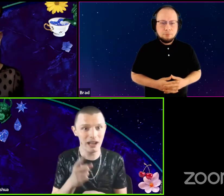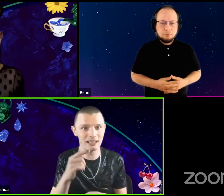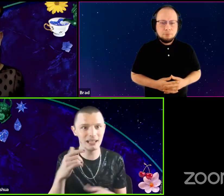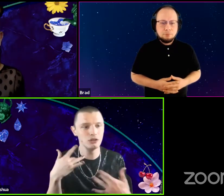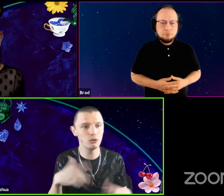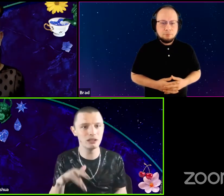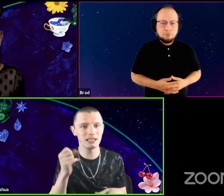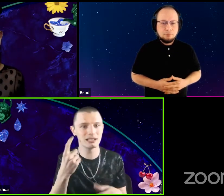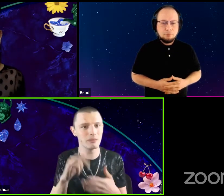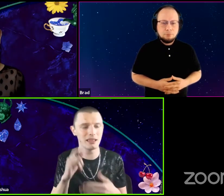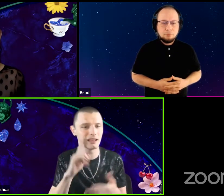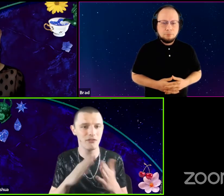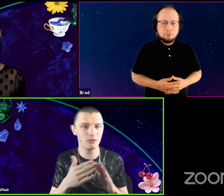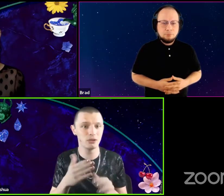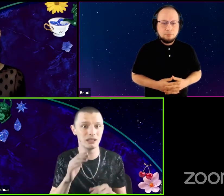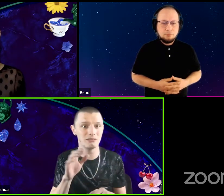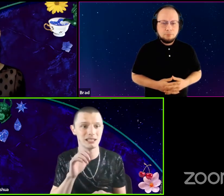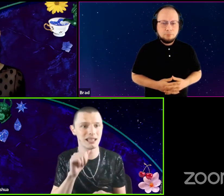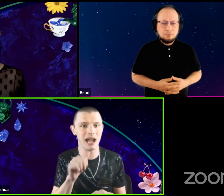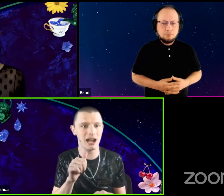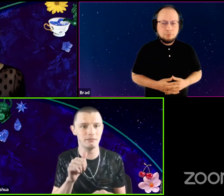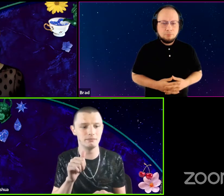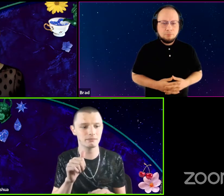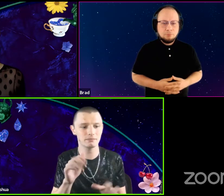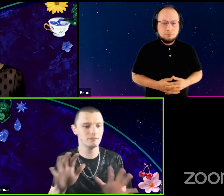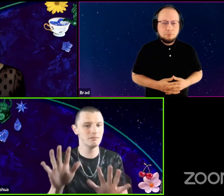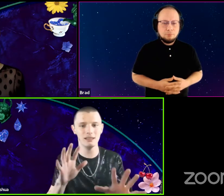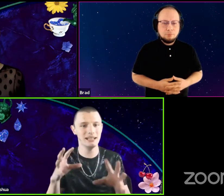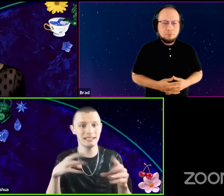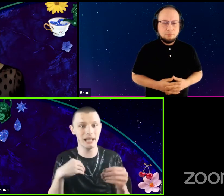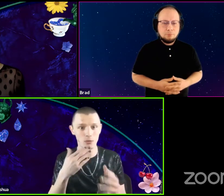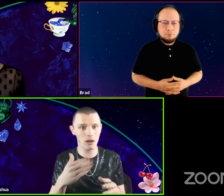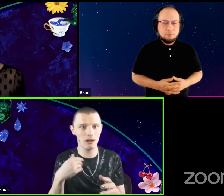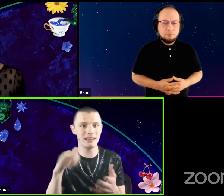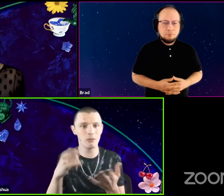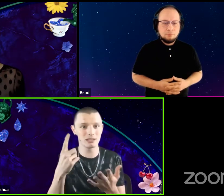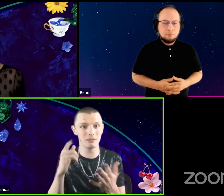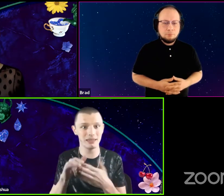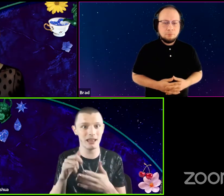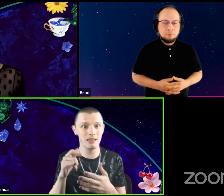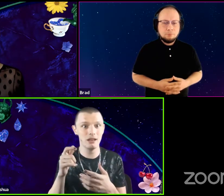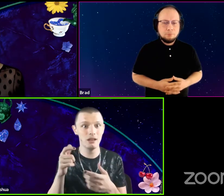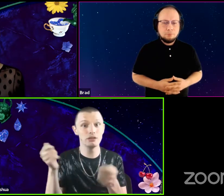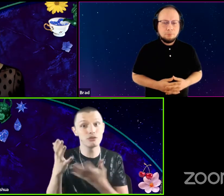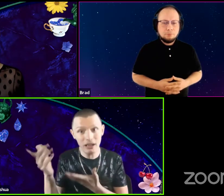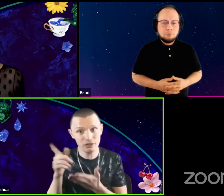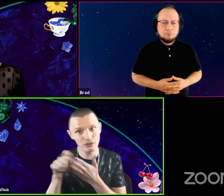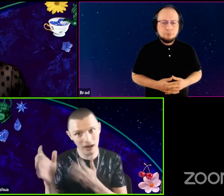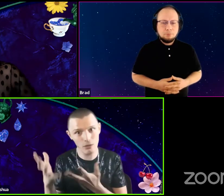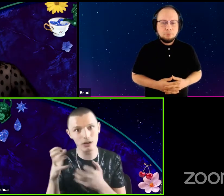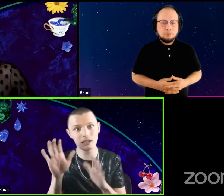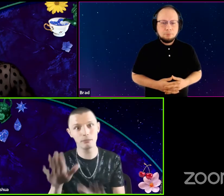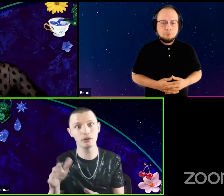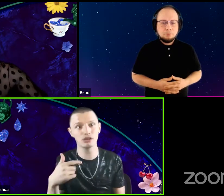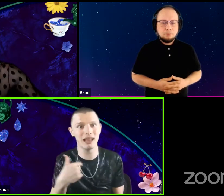It's like nudity is something that the deaf community does not except well. And that was something that the director, writer wanted to push.